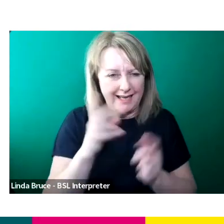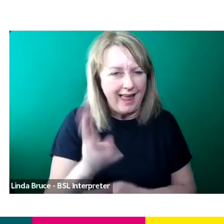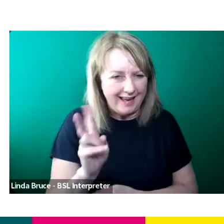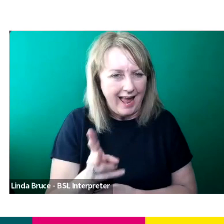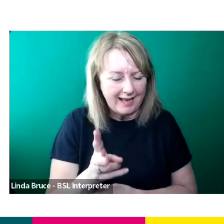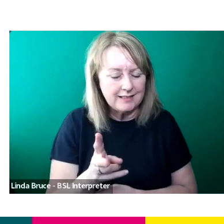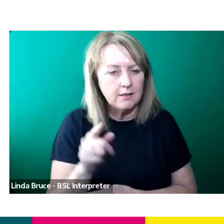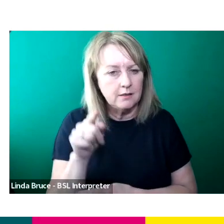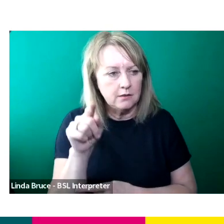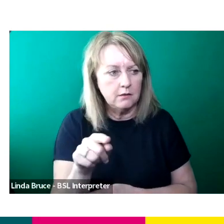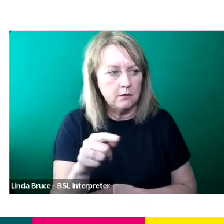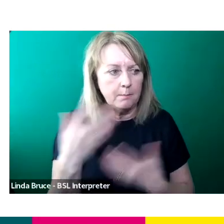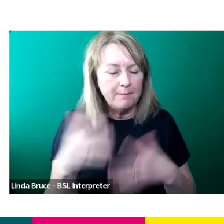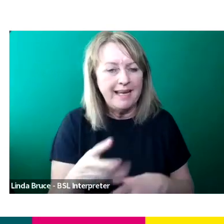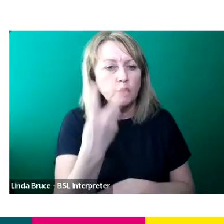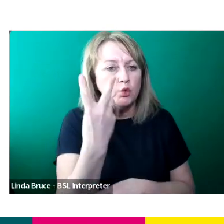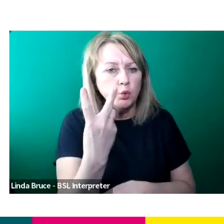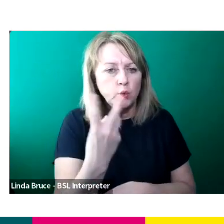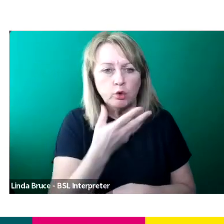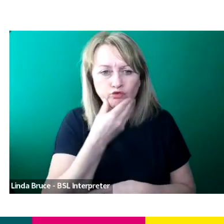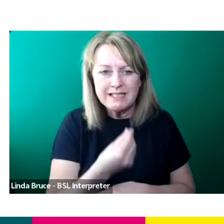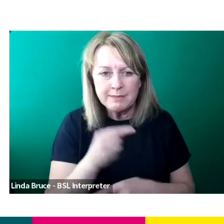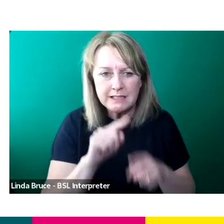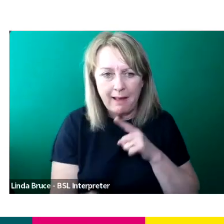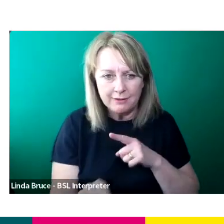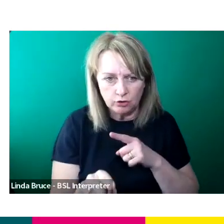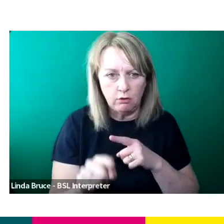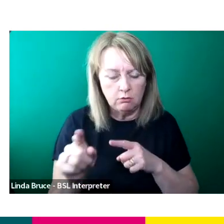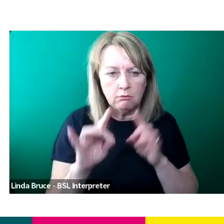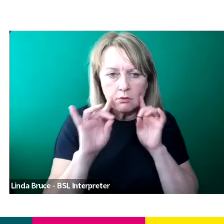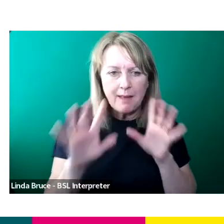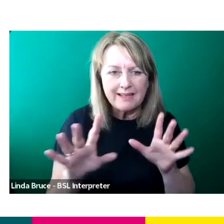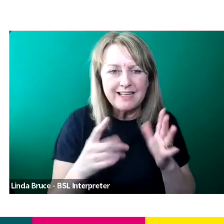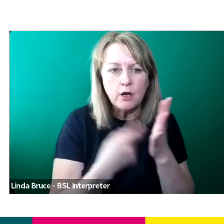So he's had two Christmas specials now the first with the amazing Rosie Jones and then